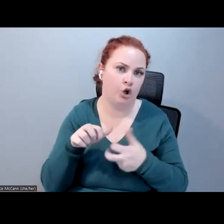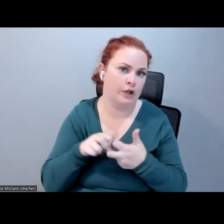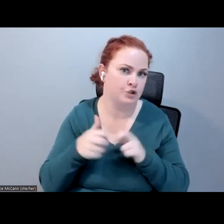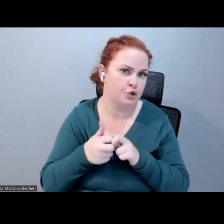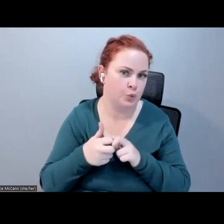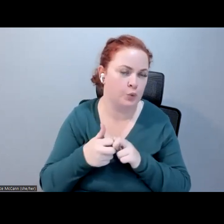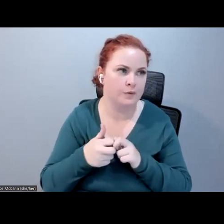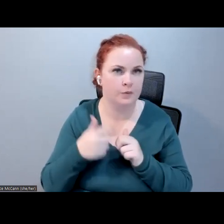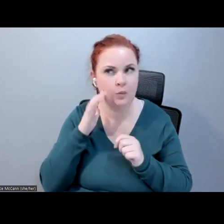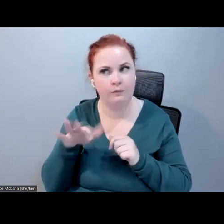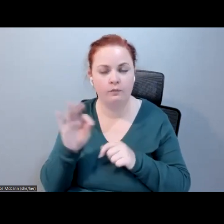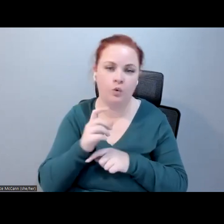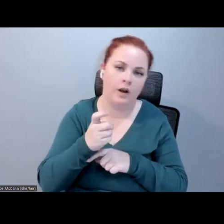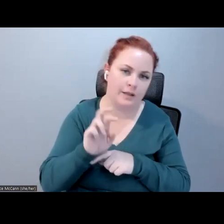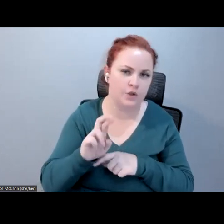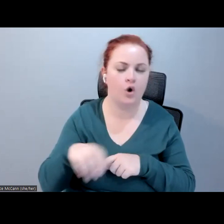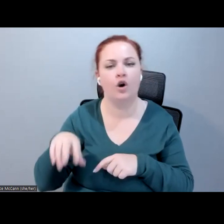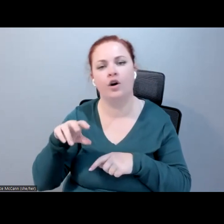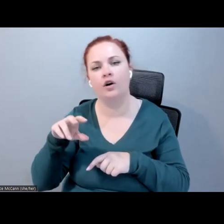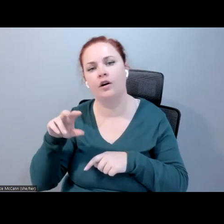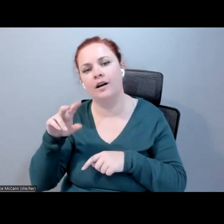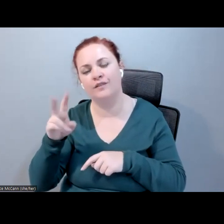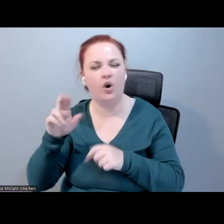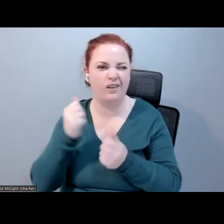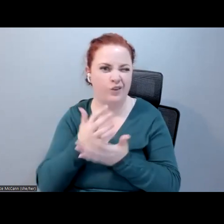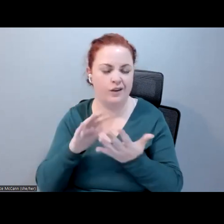space going forward, that it is just auto-generation. That we